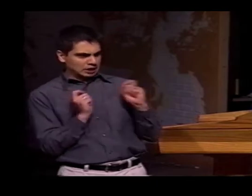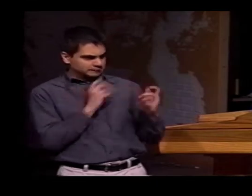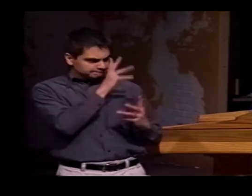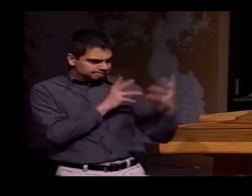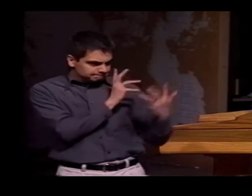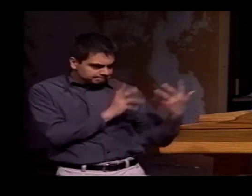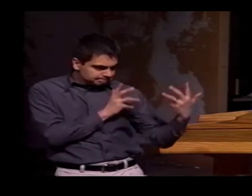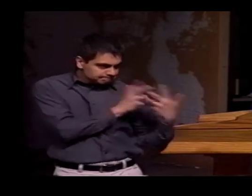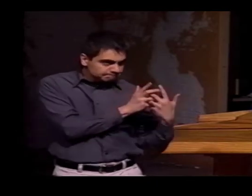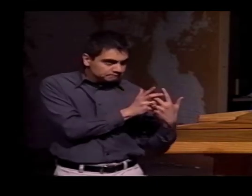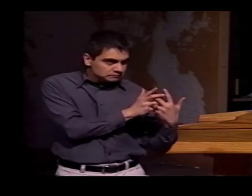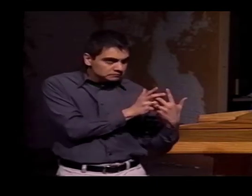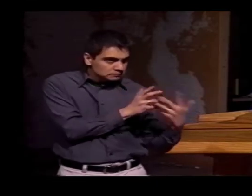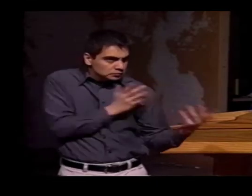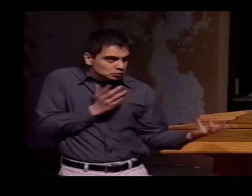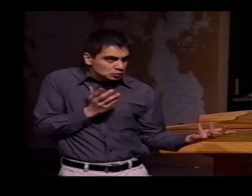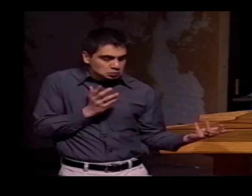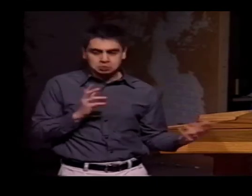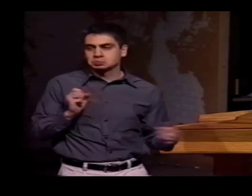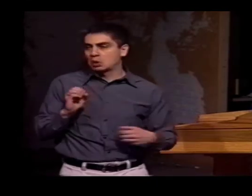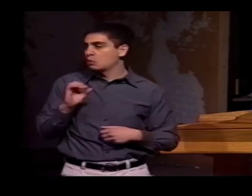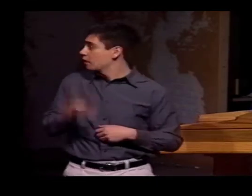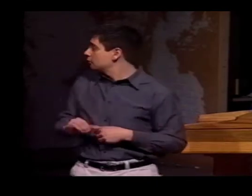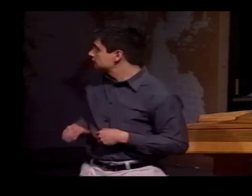BUT THE DEAF PERSON CHANGED MY QUESTION LEXICALLY,